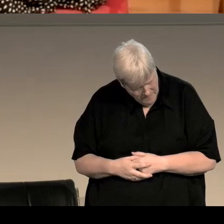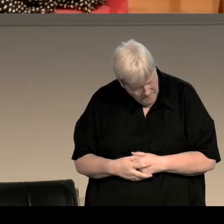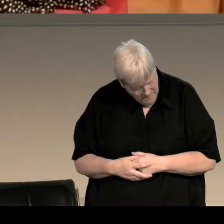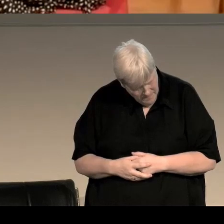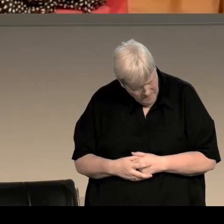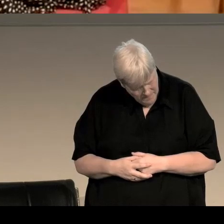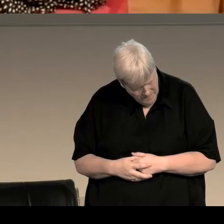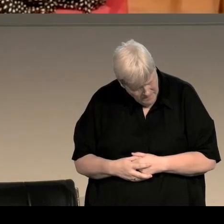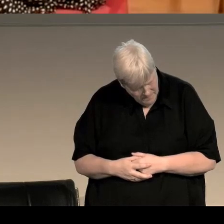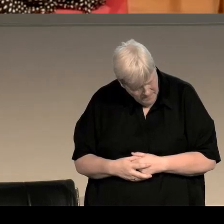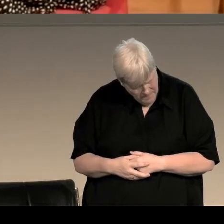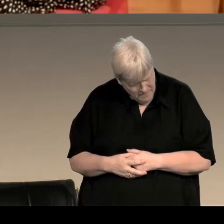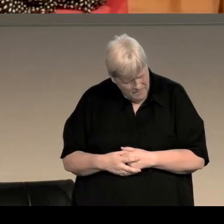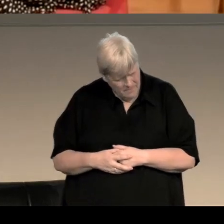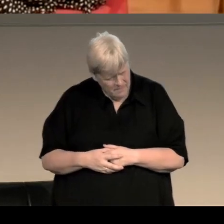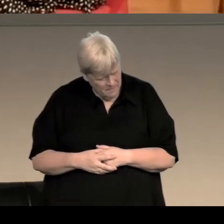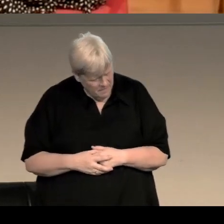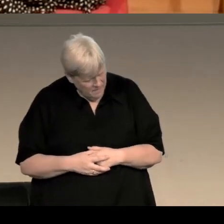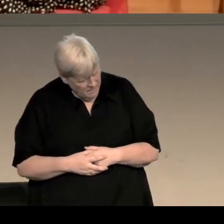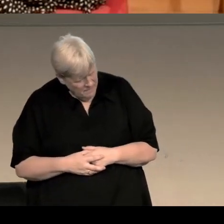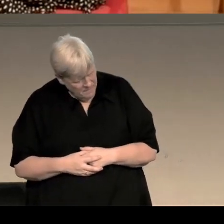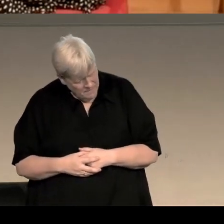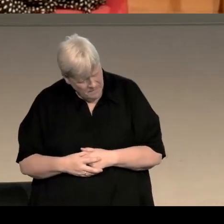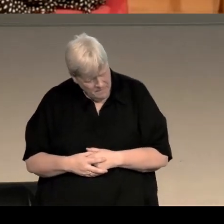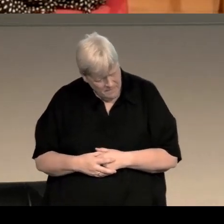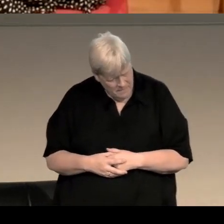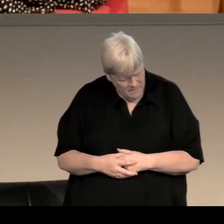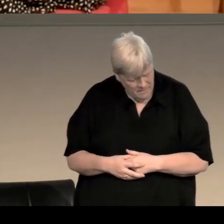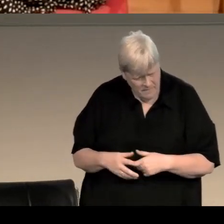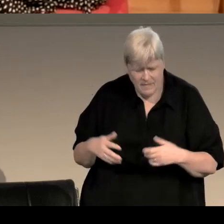Are there any new crimes which have only emerged in the past few years which you've incorporated into your novels?"